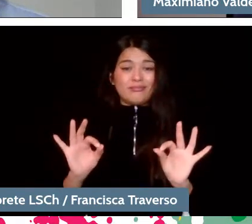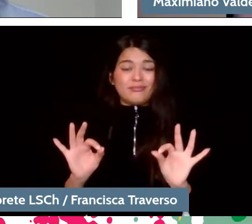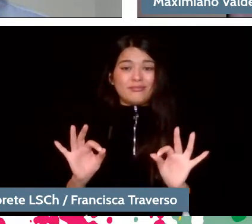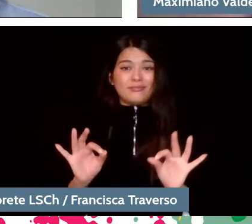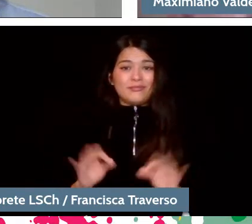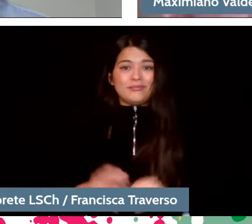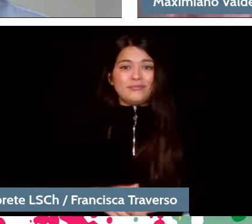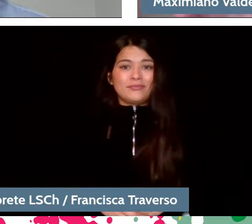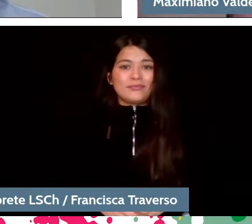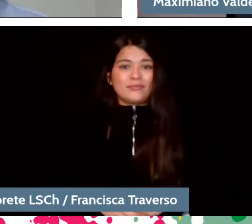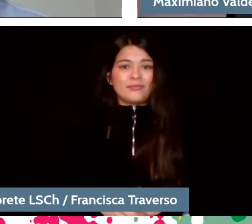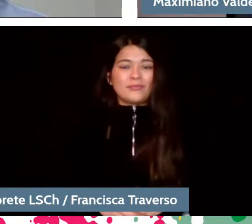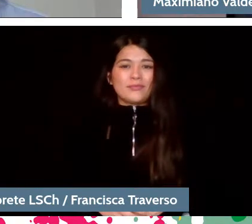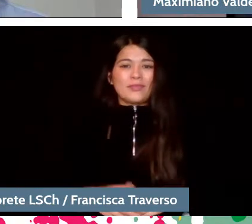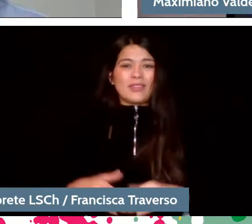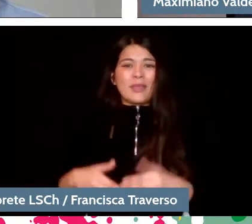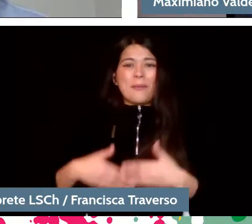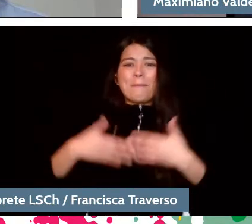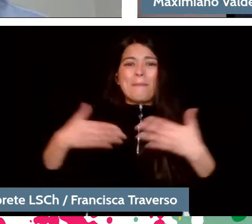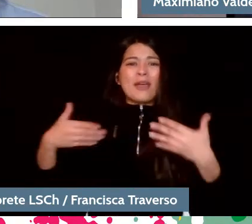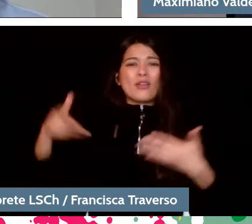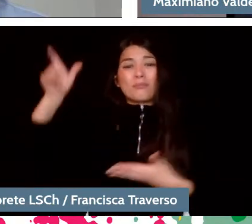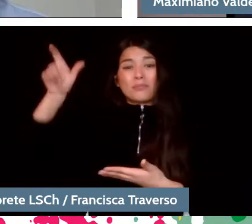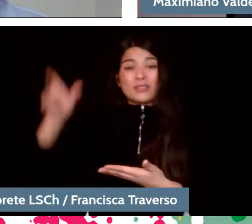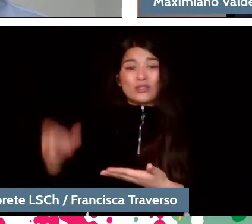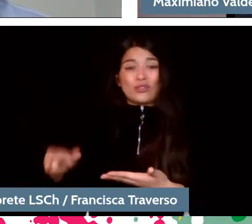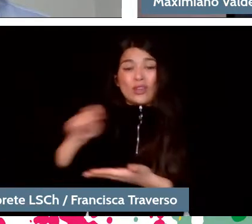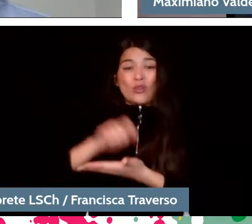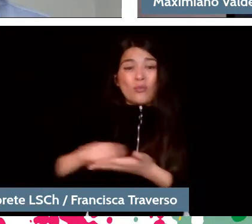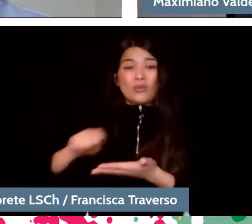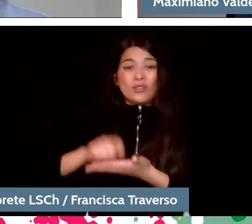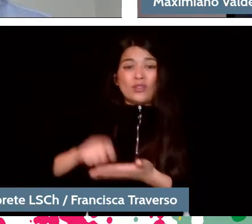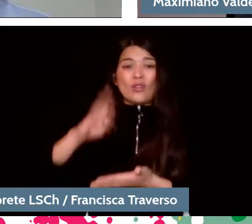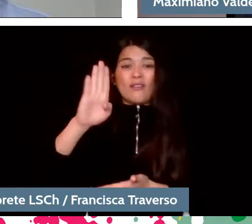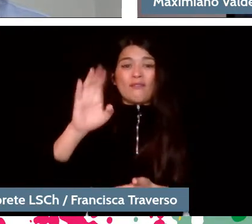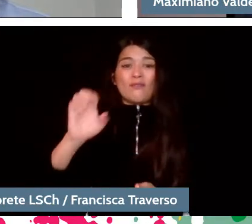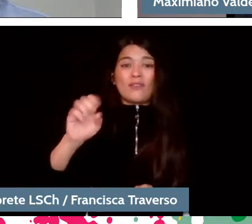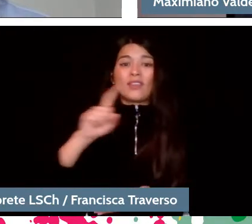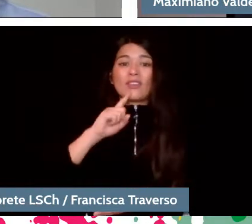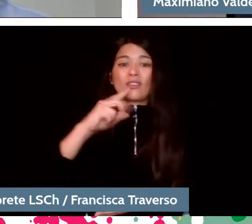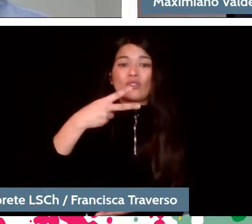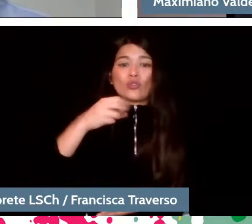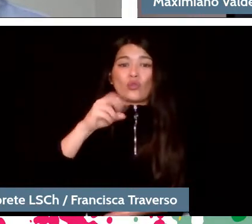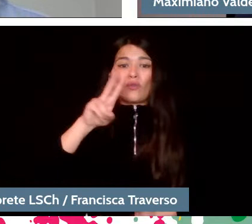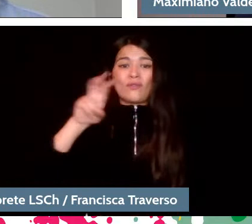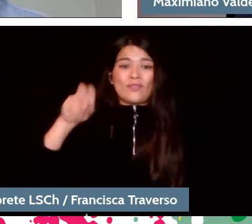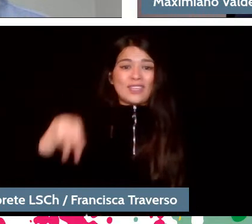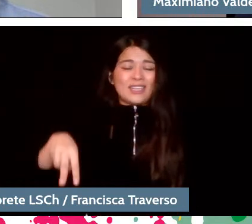The greatest composer in that sense, naturally, is Beethoven. No one like him uses the elements of the orchestra,